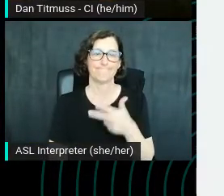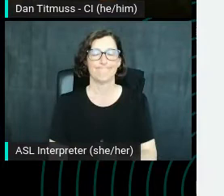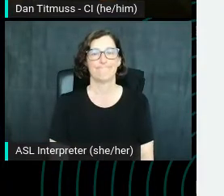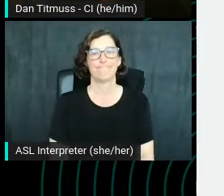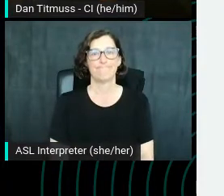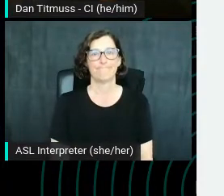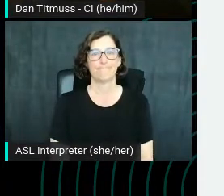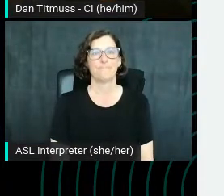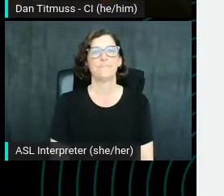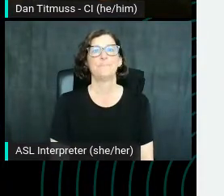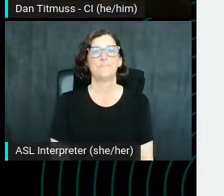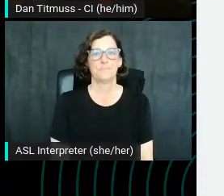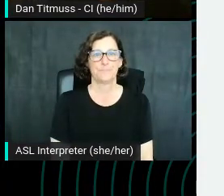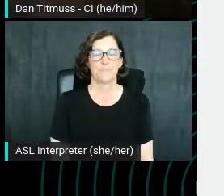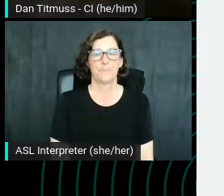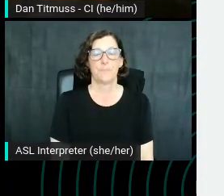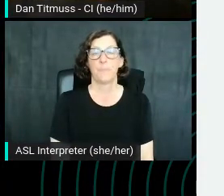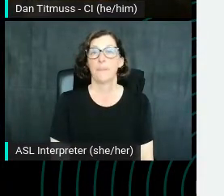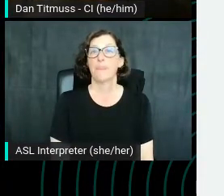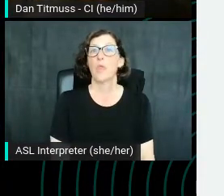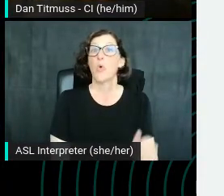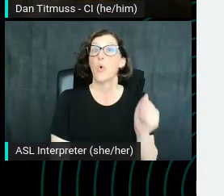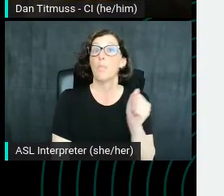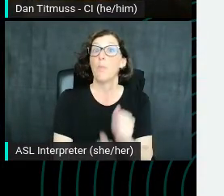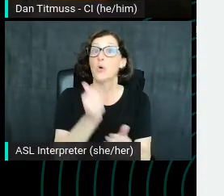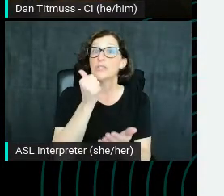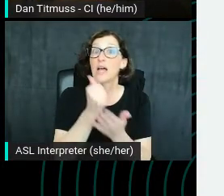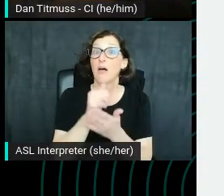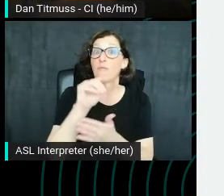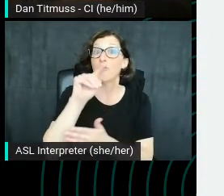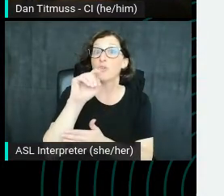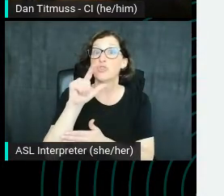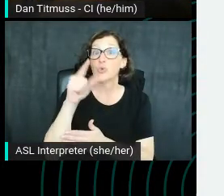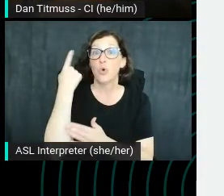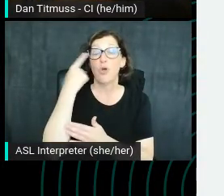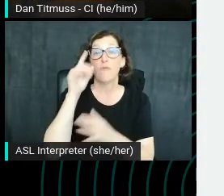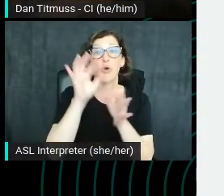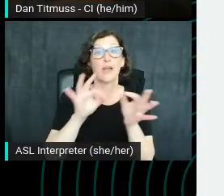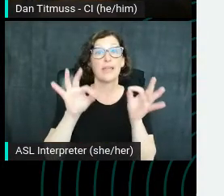One of the most useful tools in keyword research is YouTube's